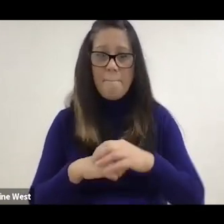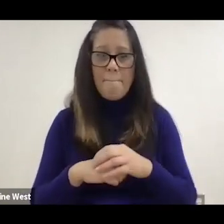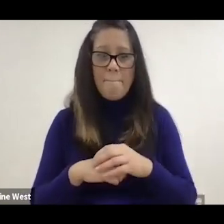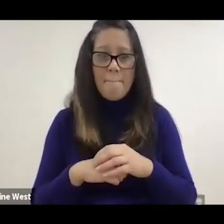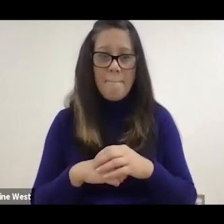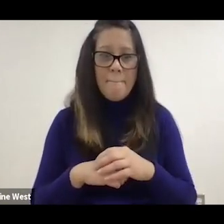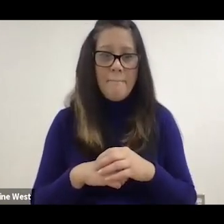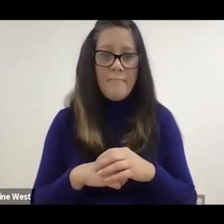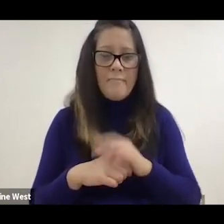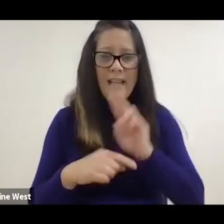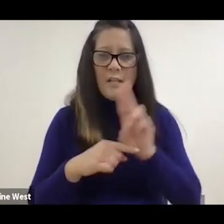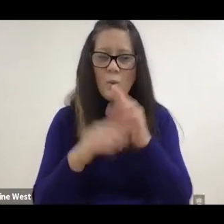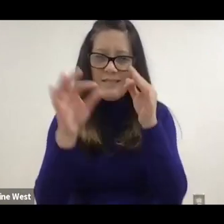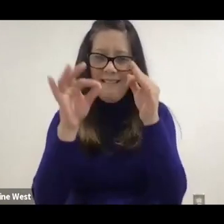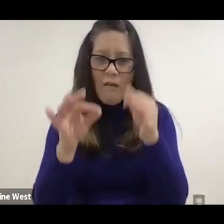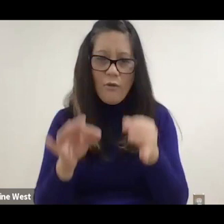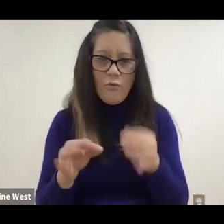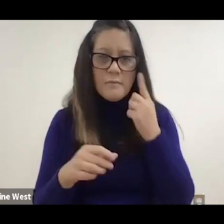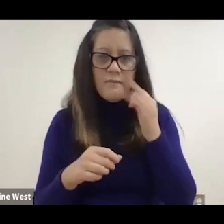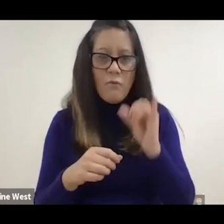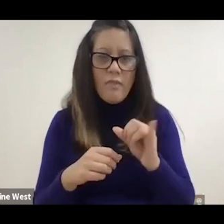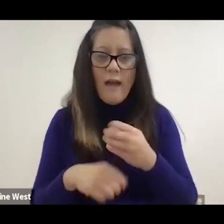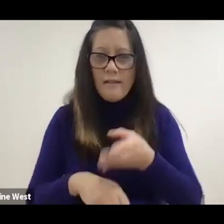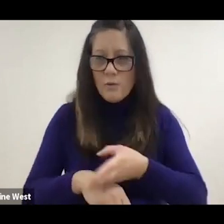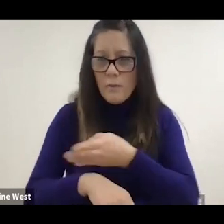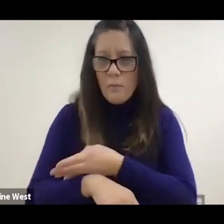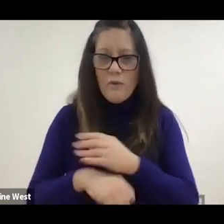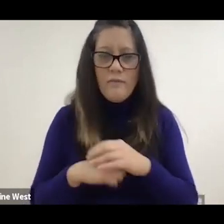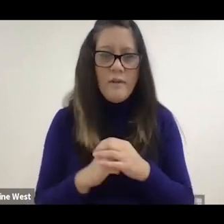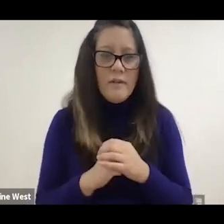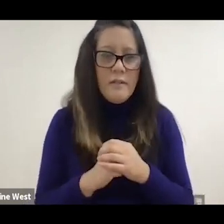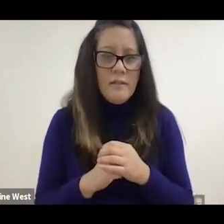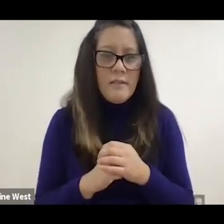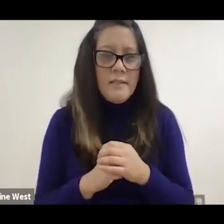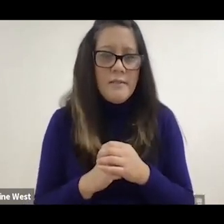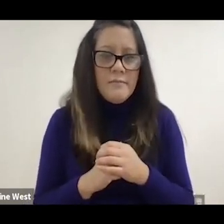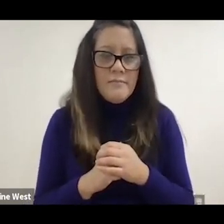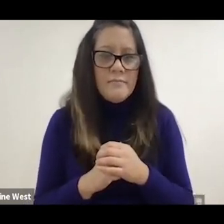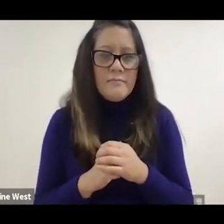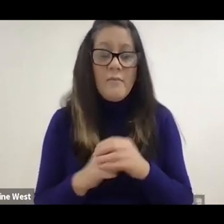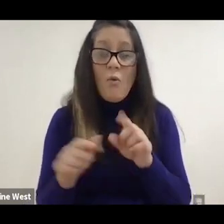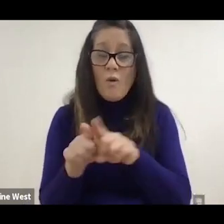provide that data to the cloud. one so those algorithms could be improved